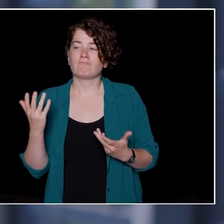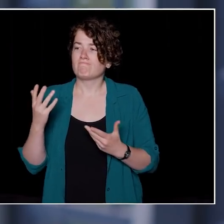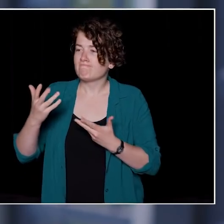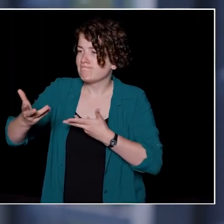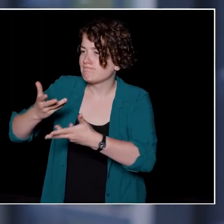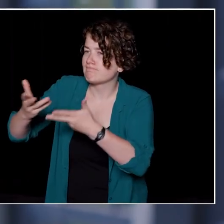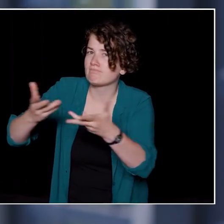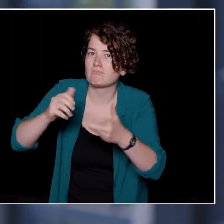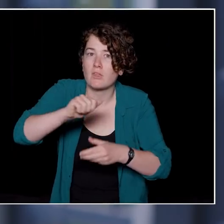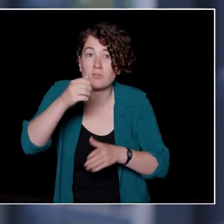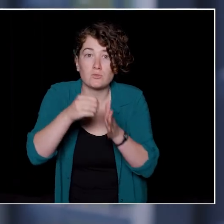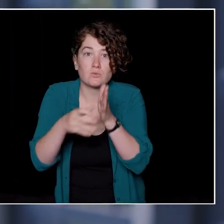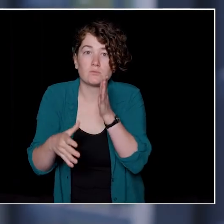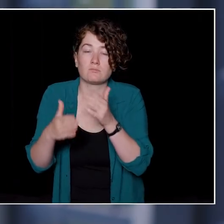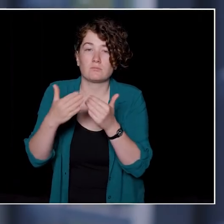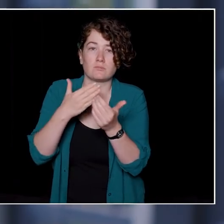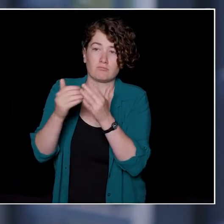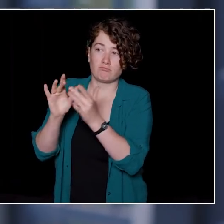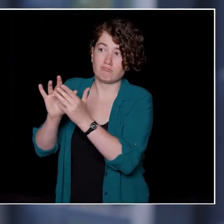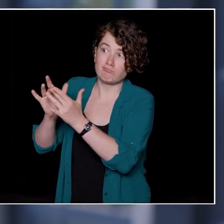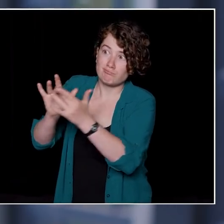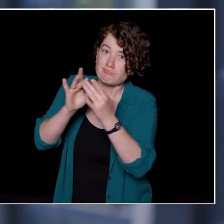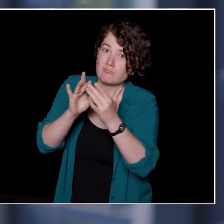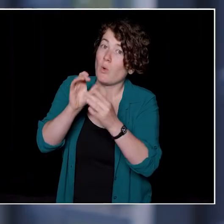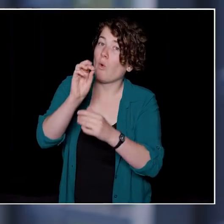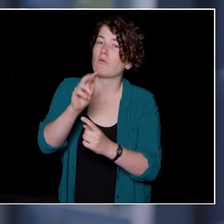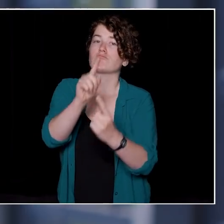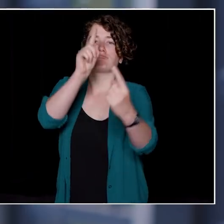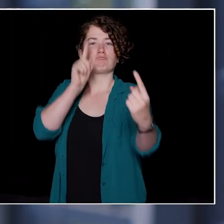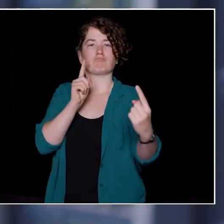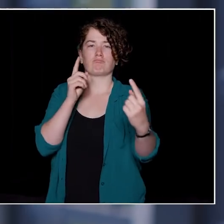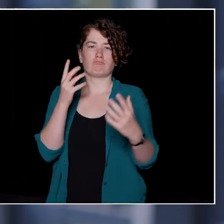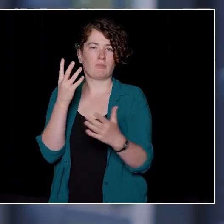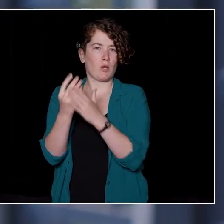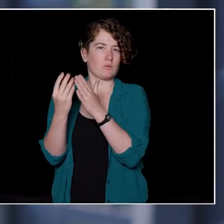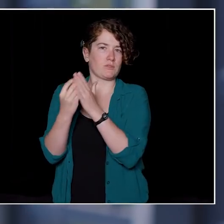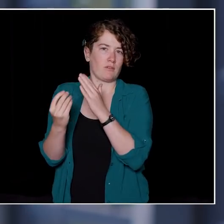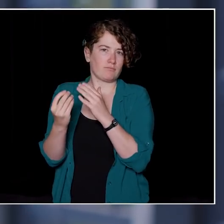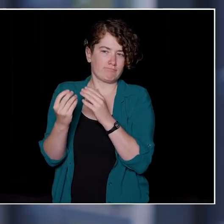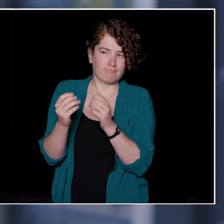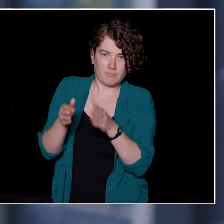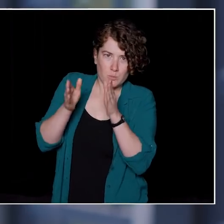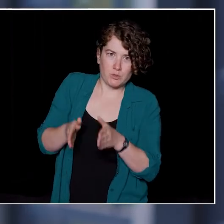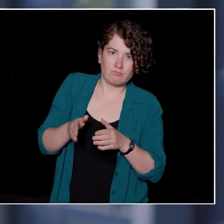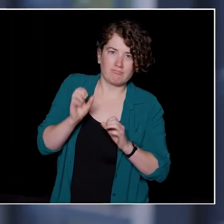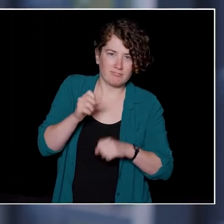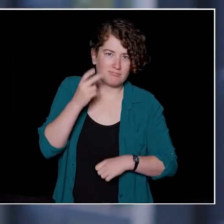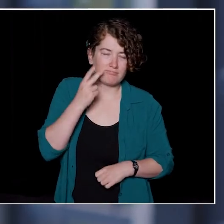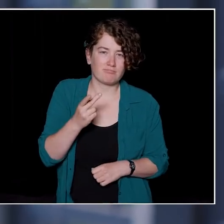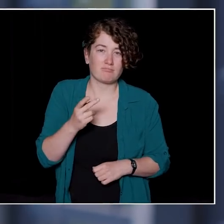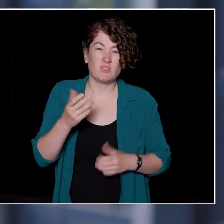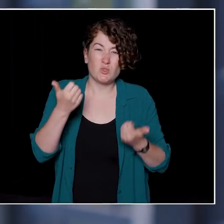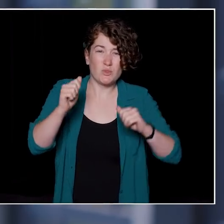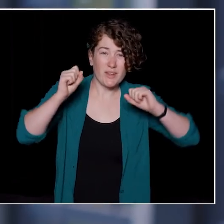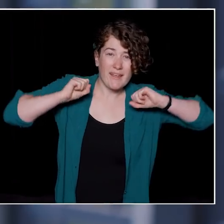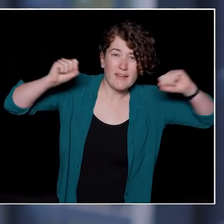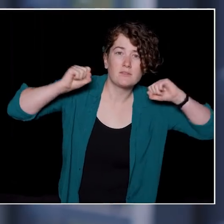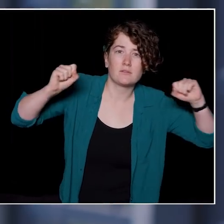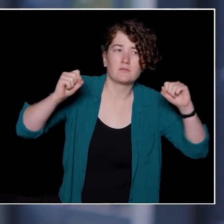whether virtually or while staying safe in person. Try to exercise and get outside if you can.